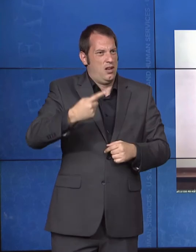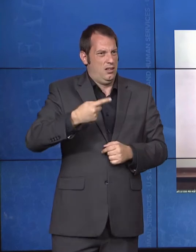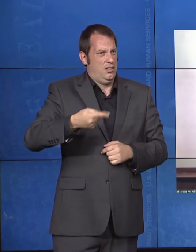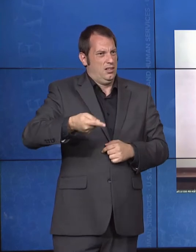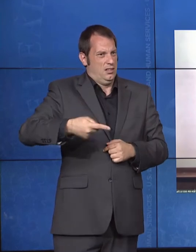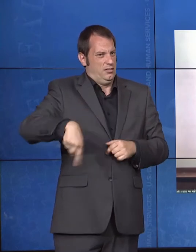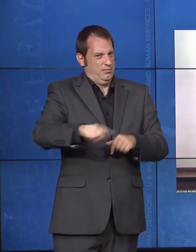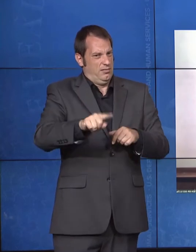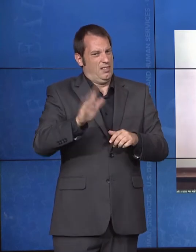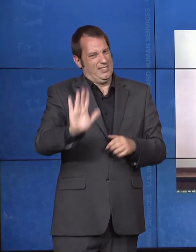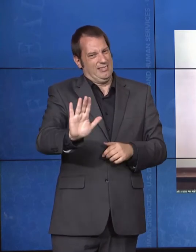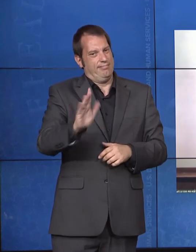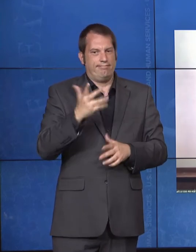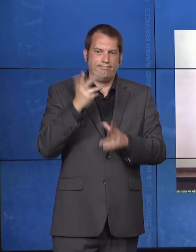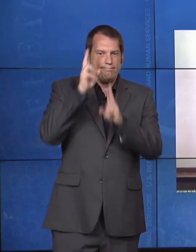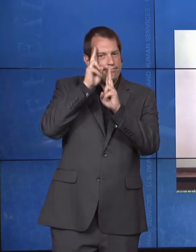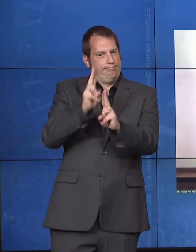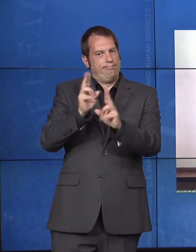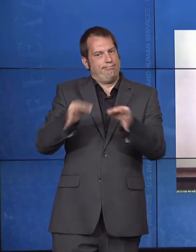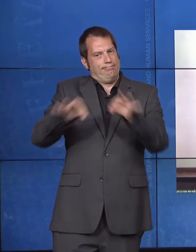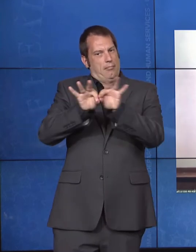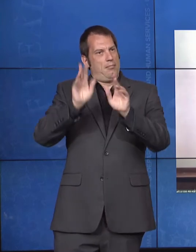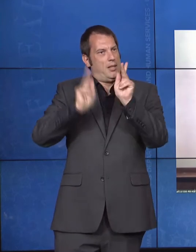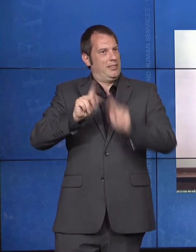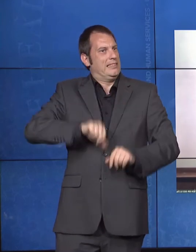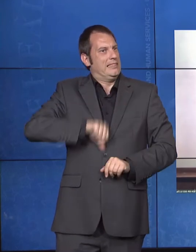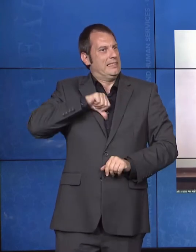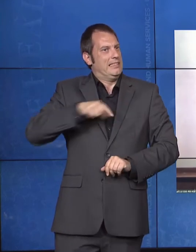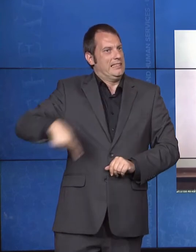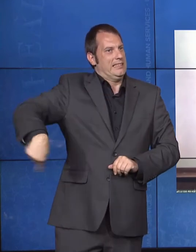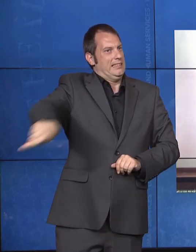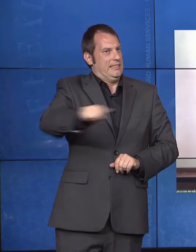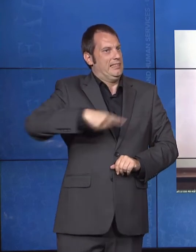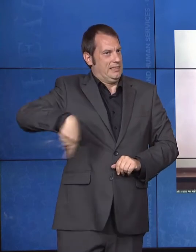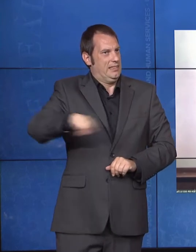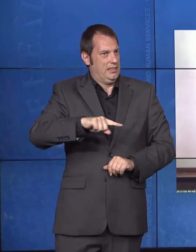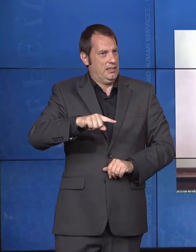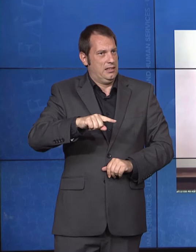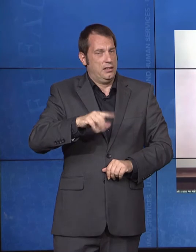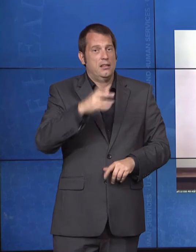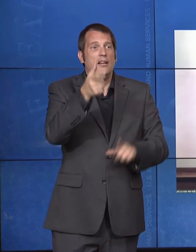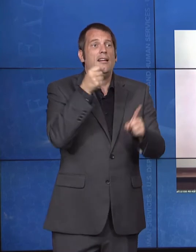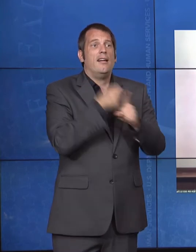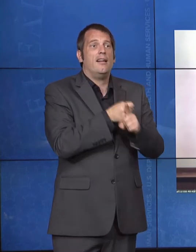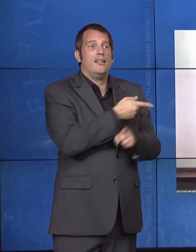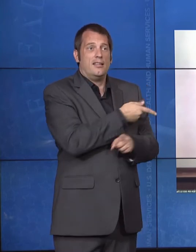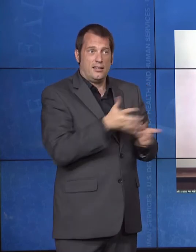of every single person from the moment of conception through natural death. Throughout